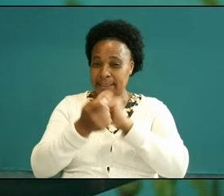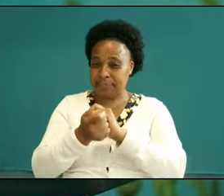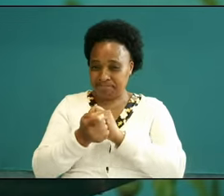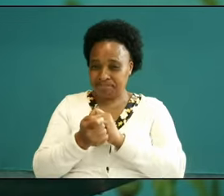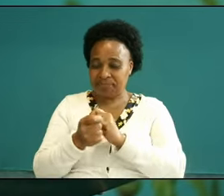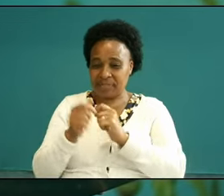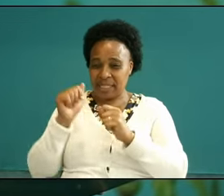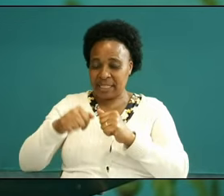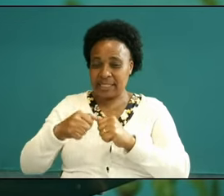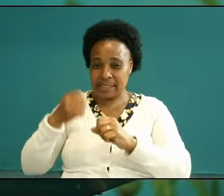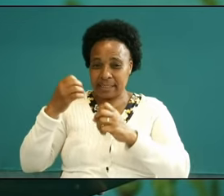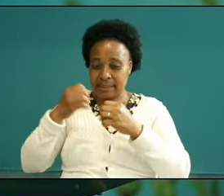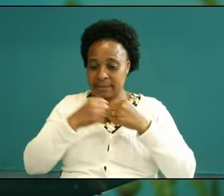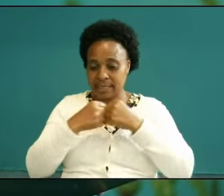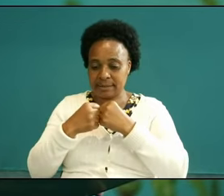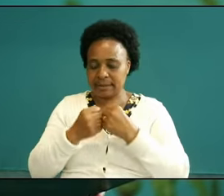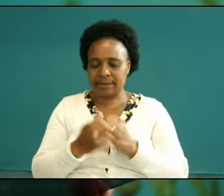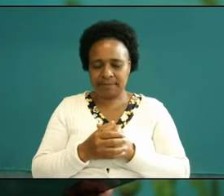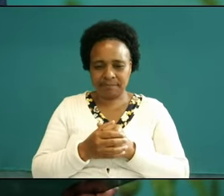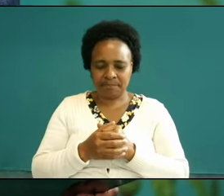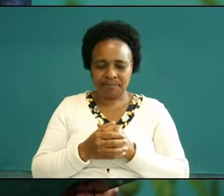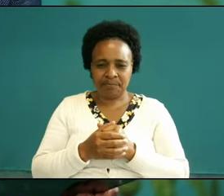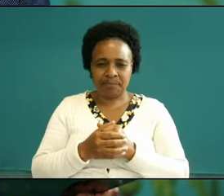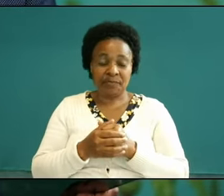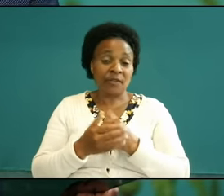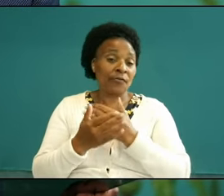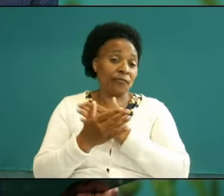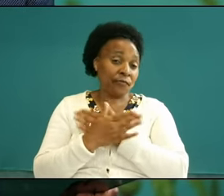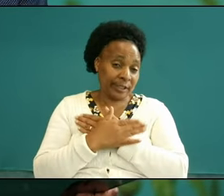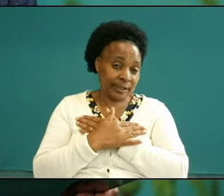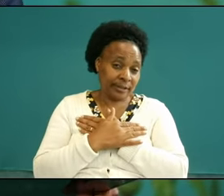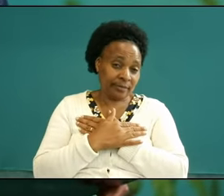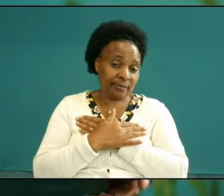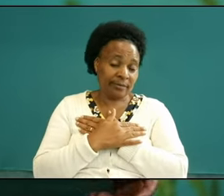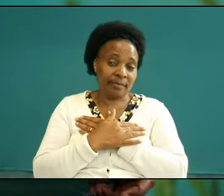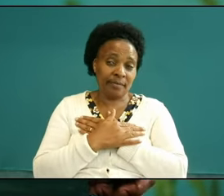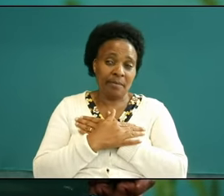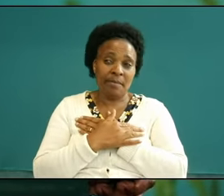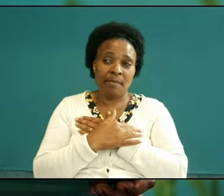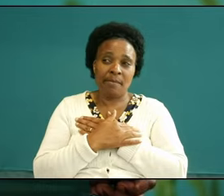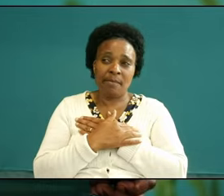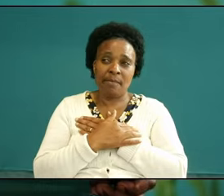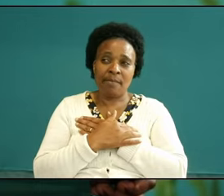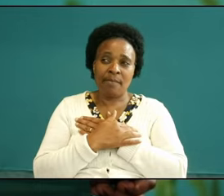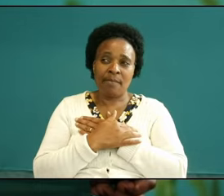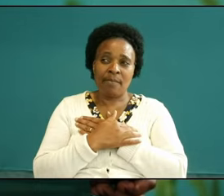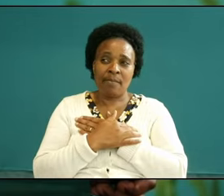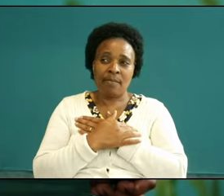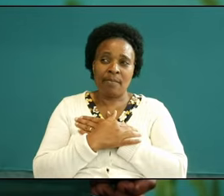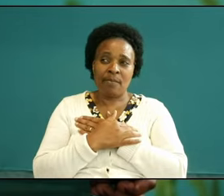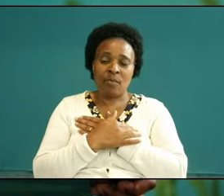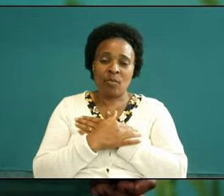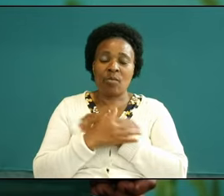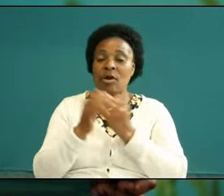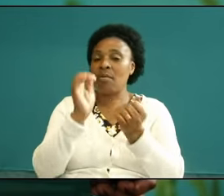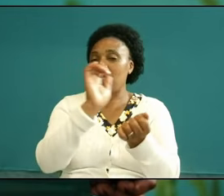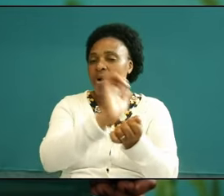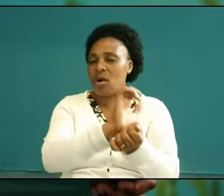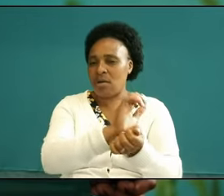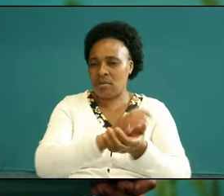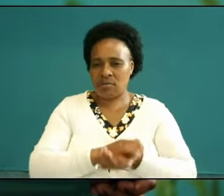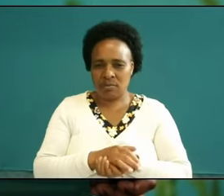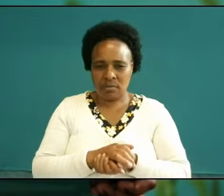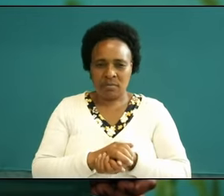friends Paul